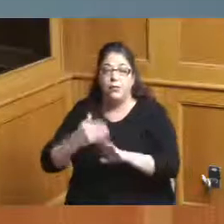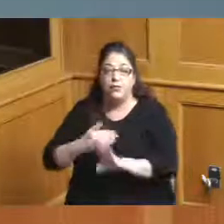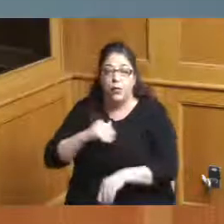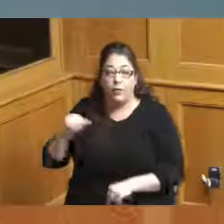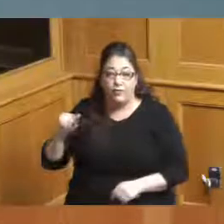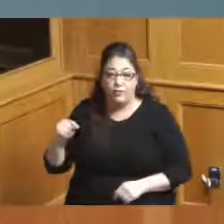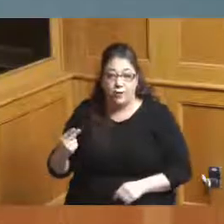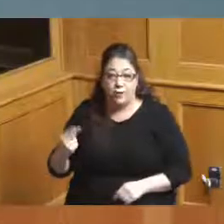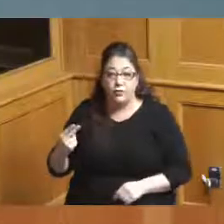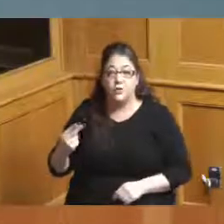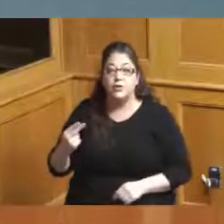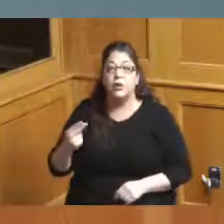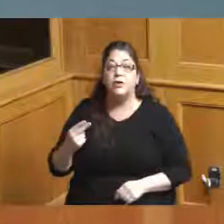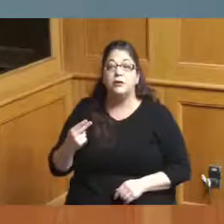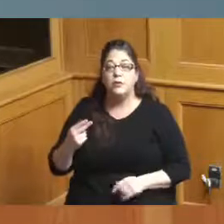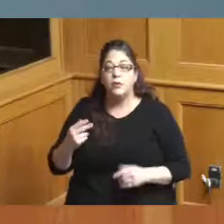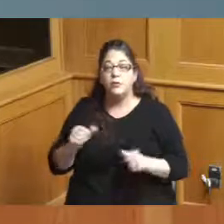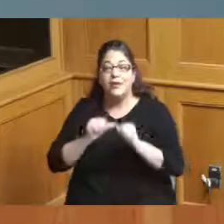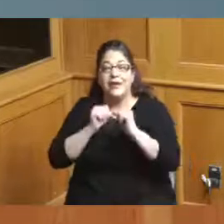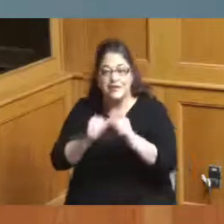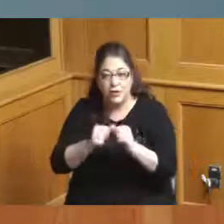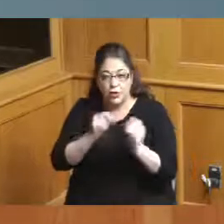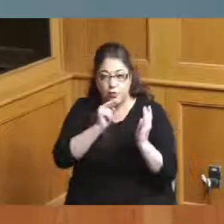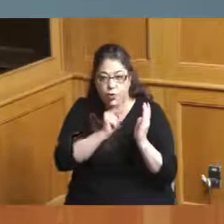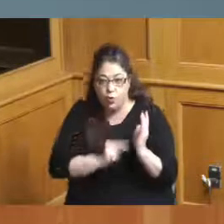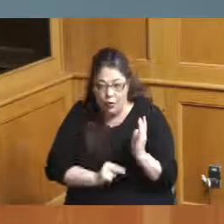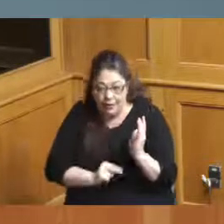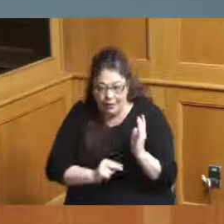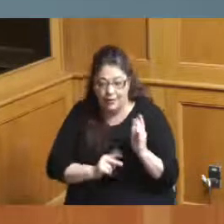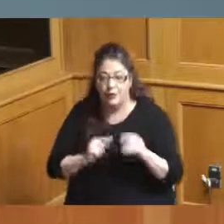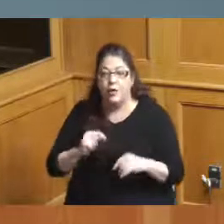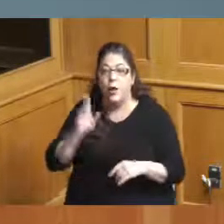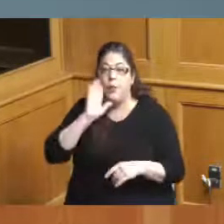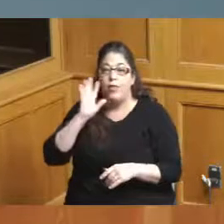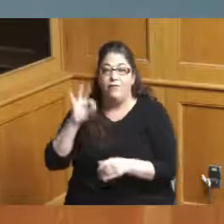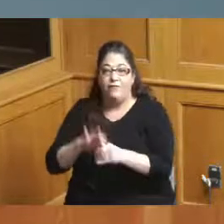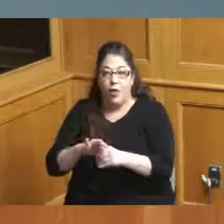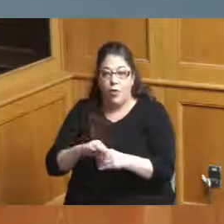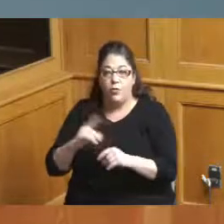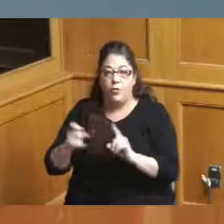to continue to take a look at it because we'll be voting on it on Thursday well now President I